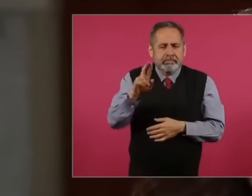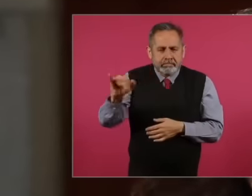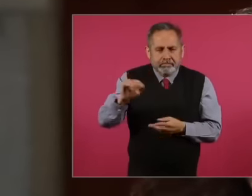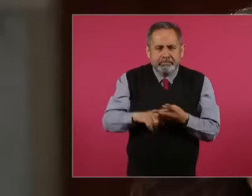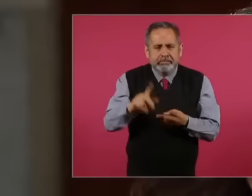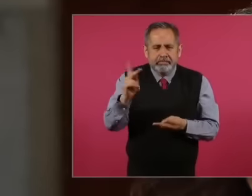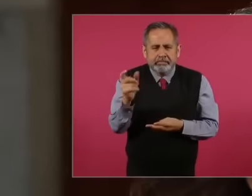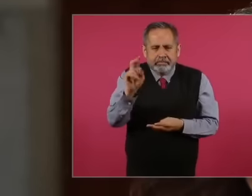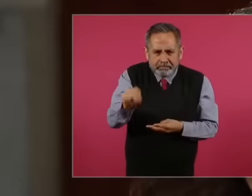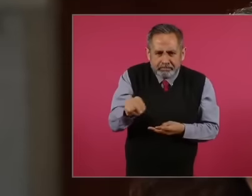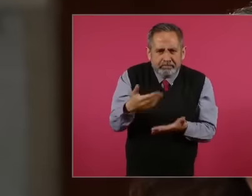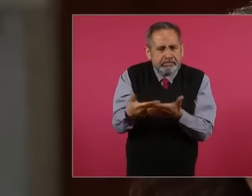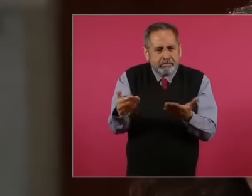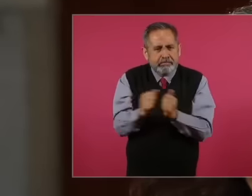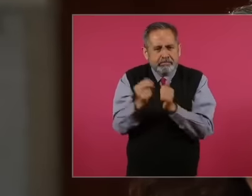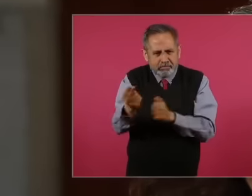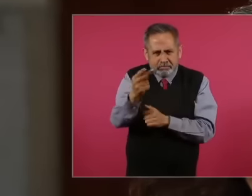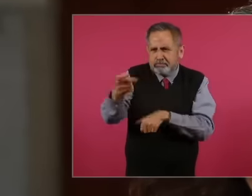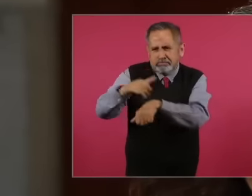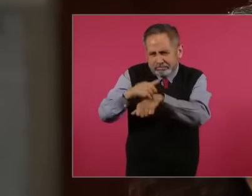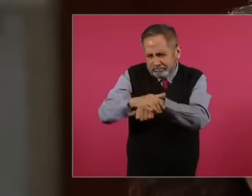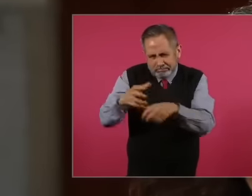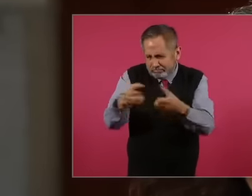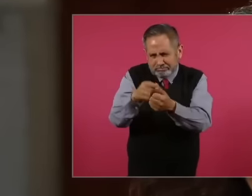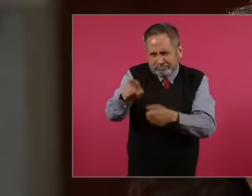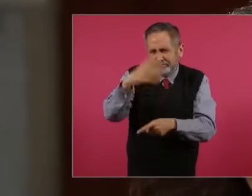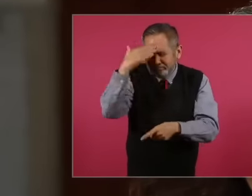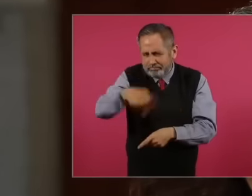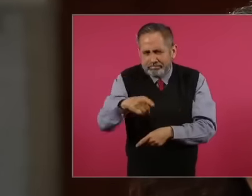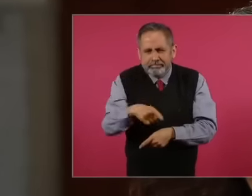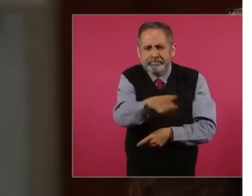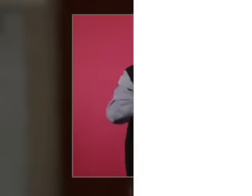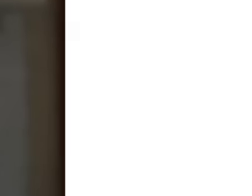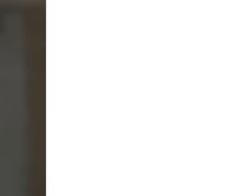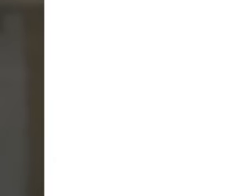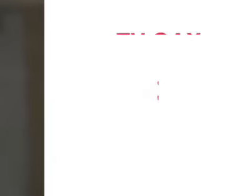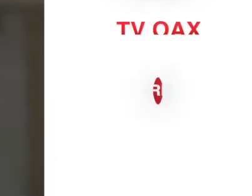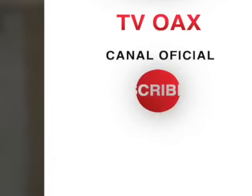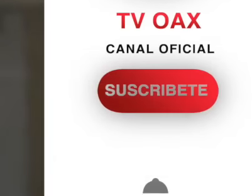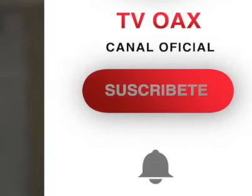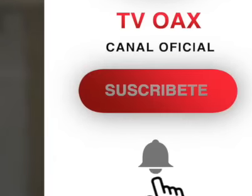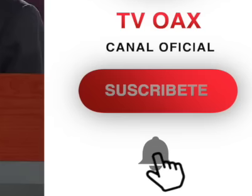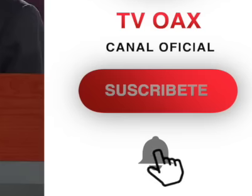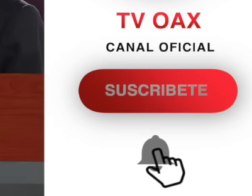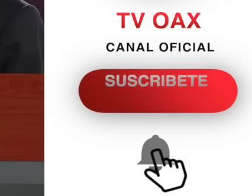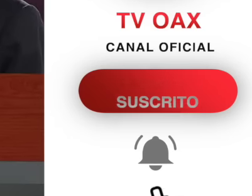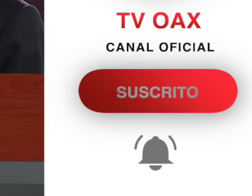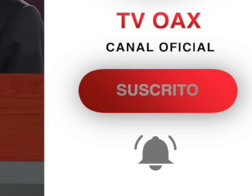with you they are not your friends president You know it is economic and political interests